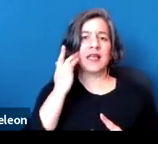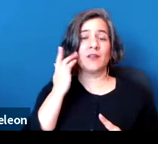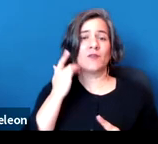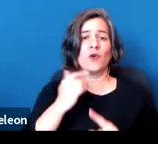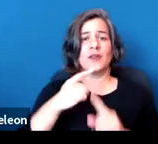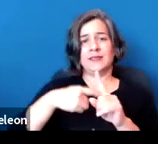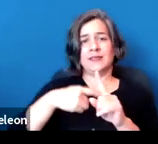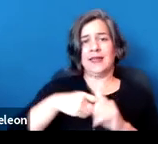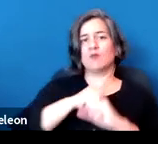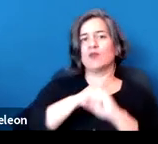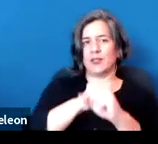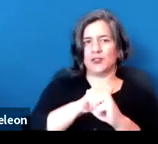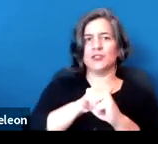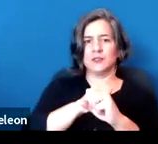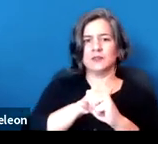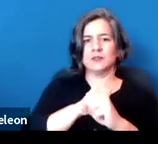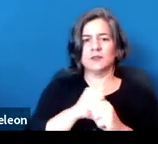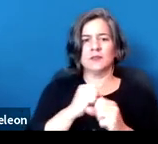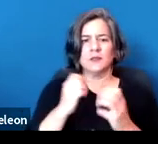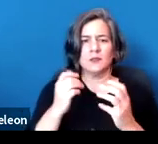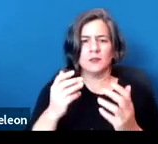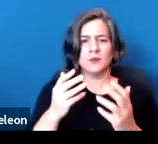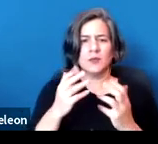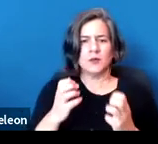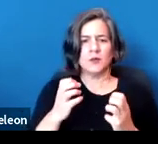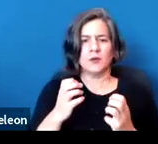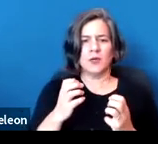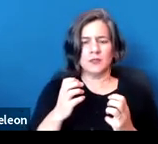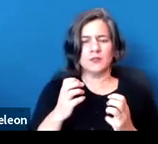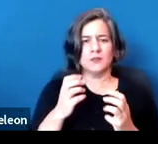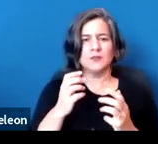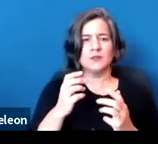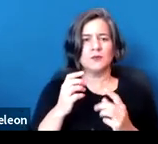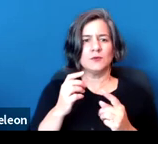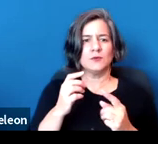We wanted to briefly cover two important California laws,